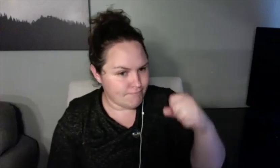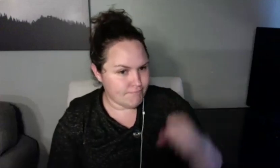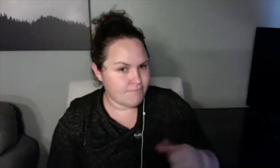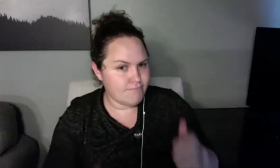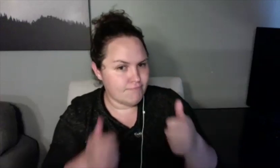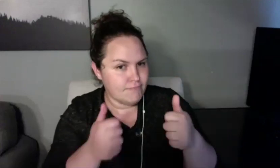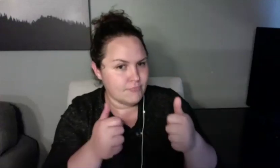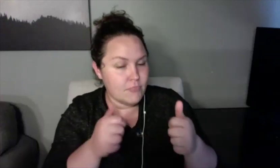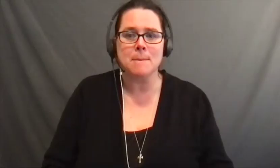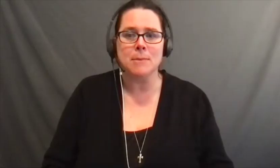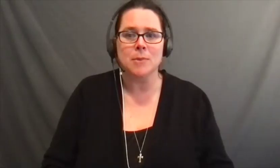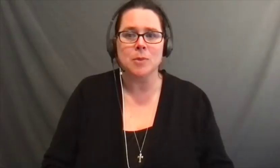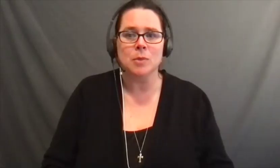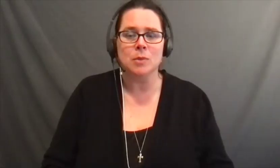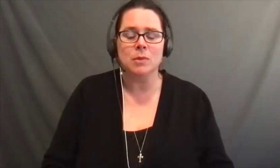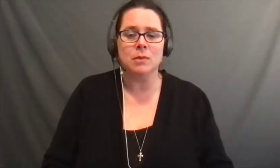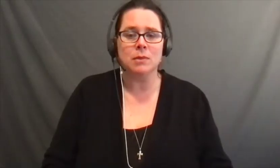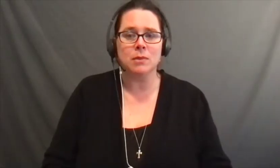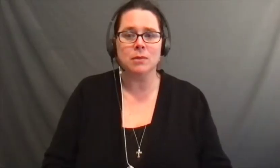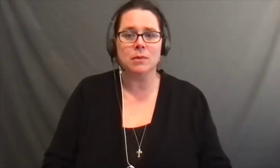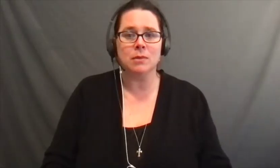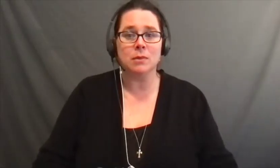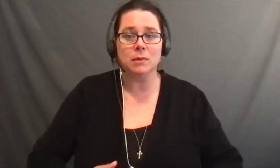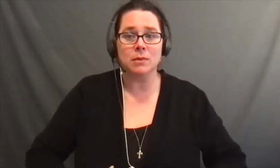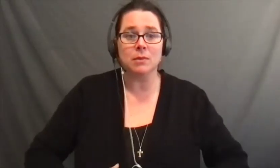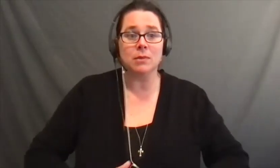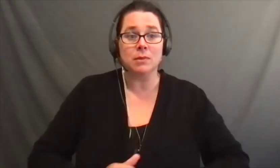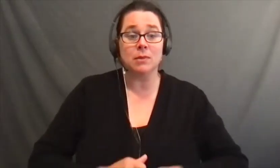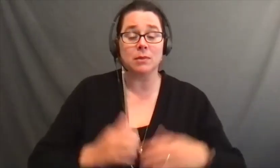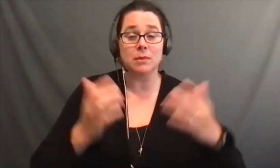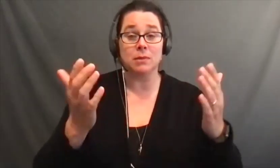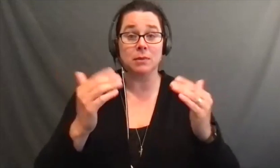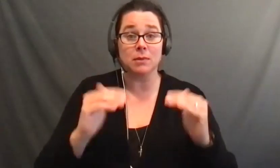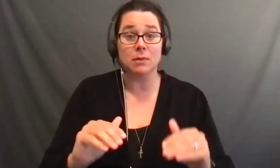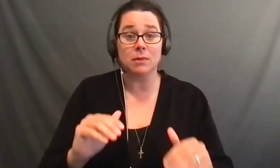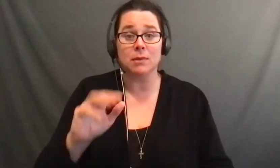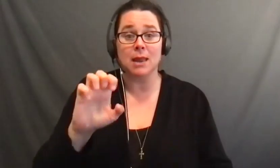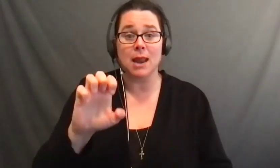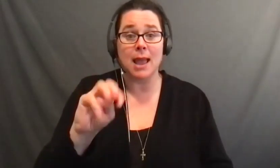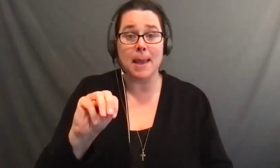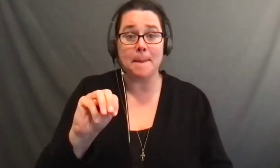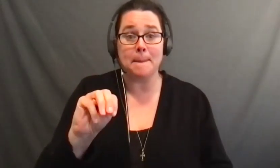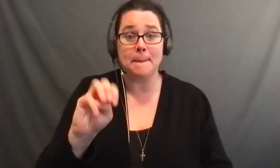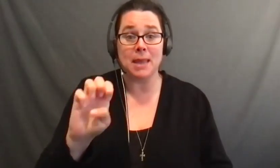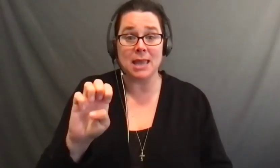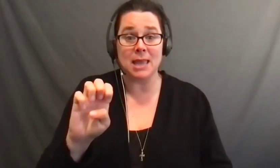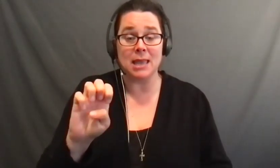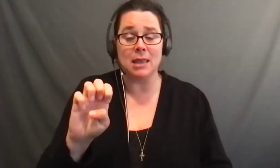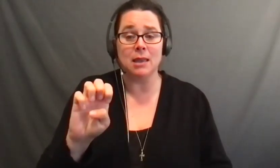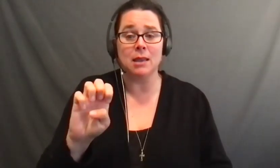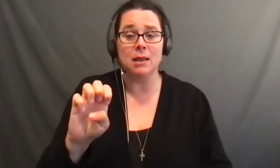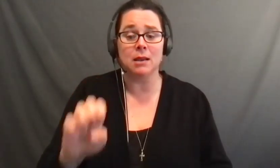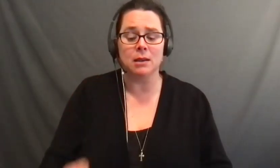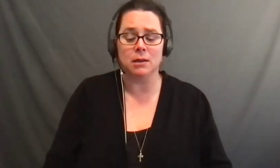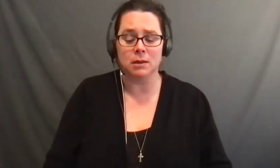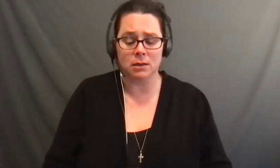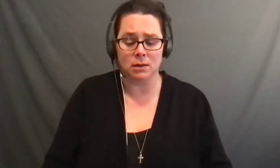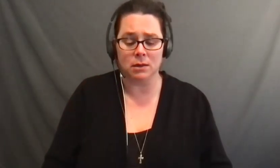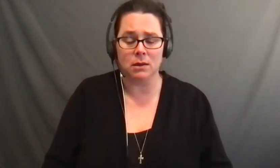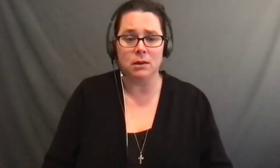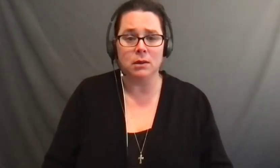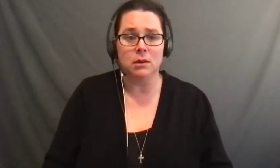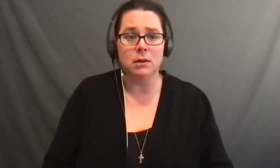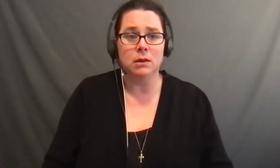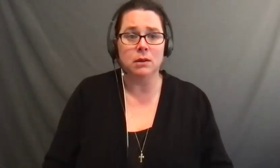I just put on something either some music or an audiobook and I just grab my paper and